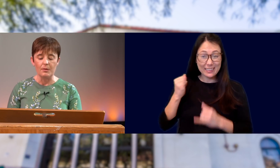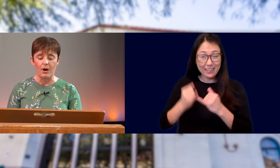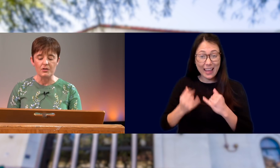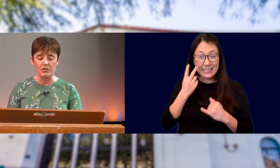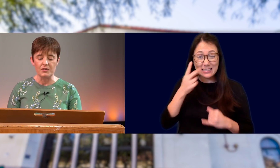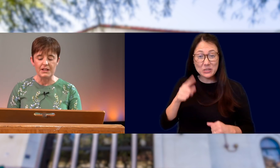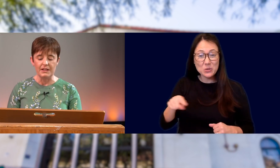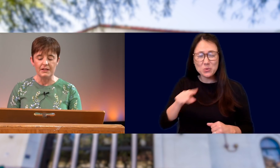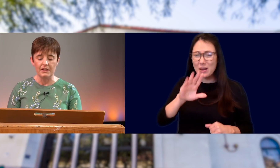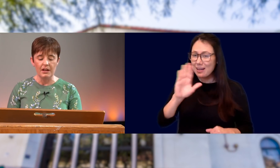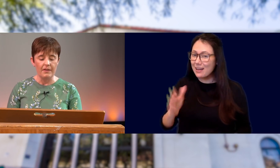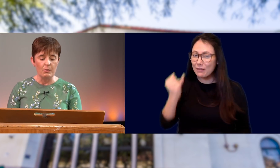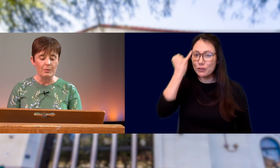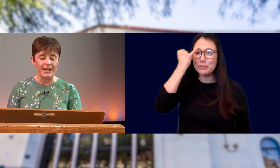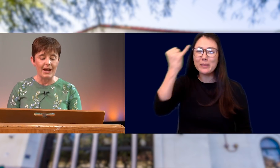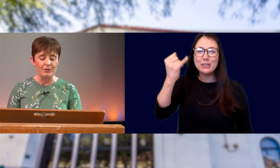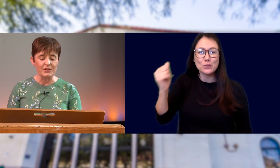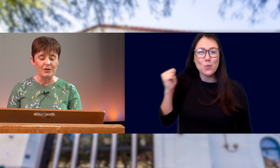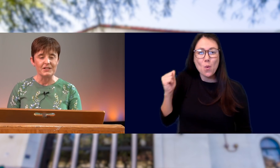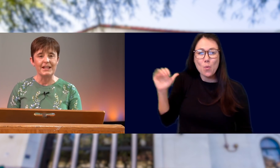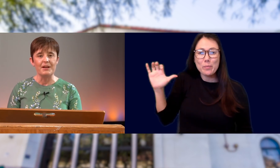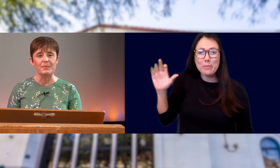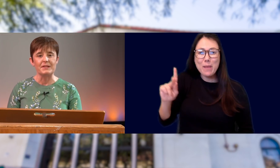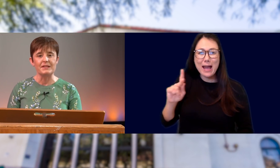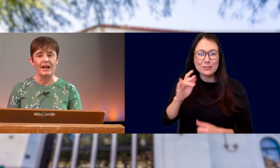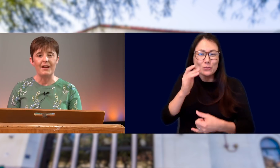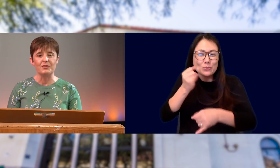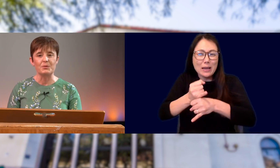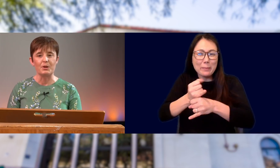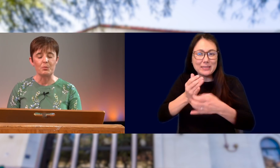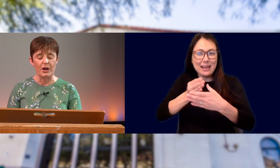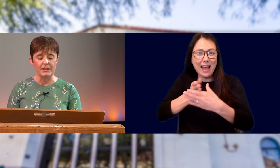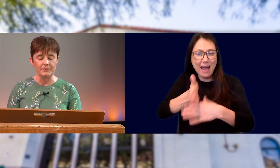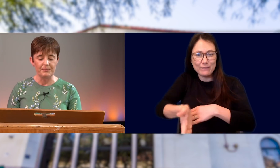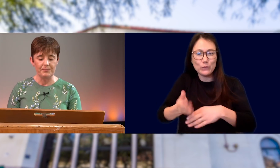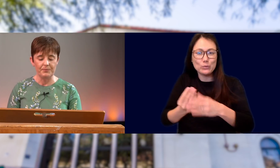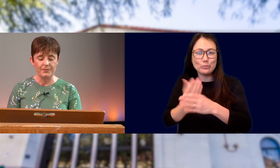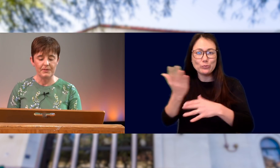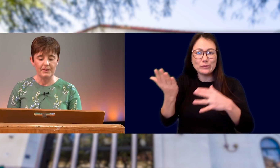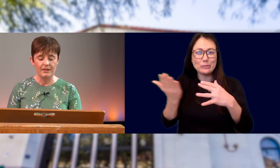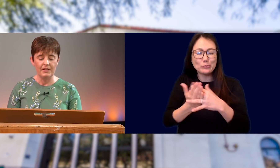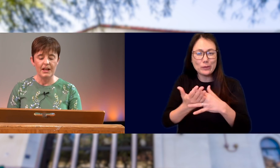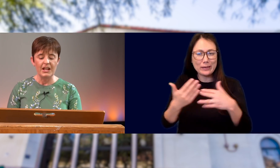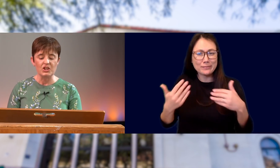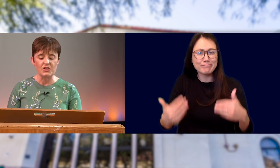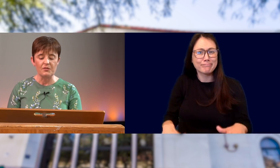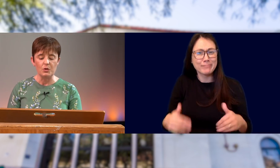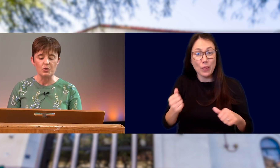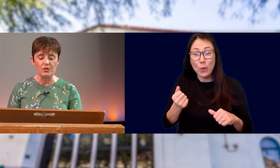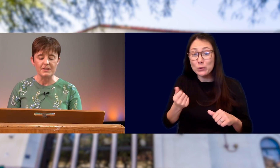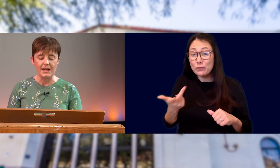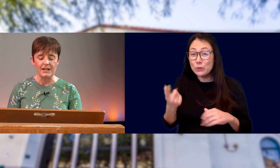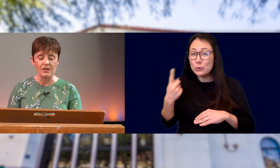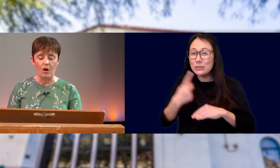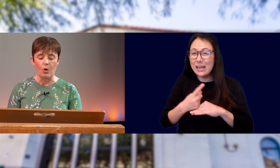ON MARCH 13TH THAT WE WOULD NEVER RETURN TO CAMPUS AFTER SPRING BREAK. IN JUST A FEW SHORT DAYS